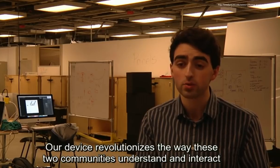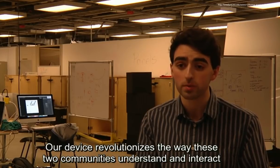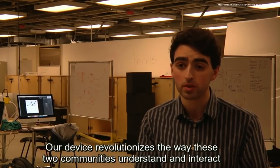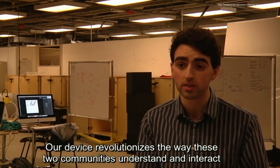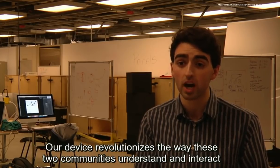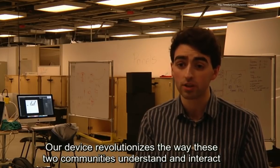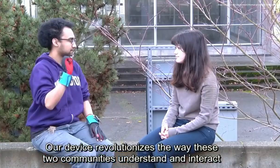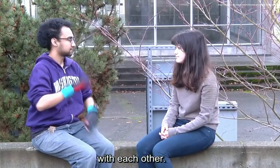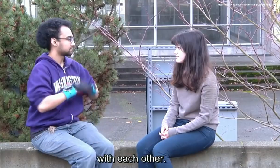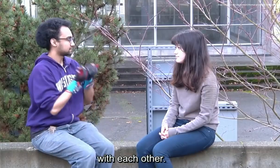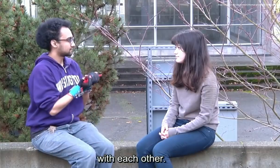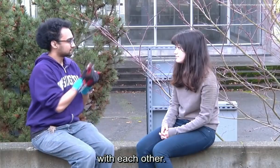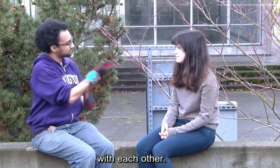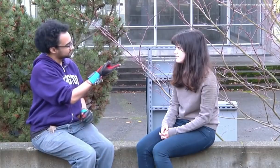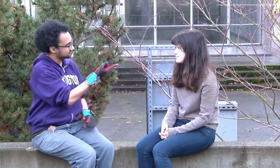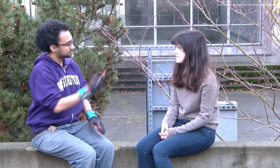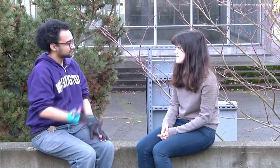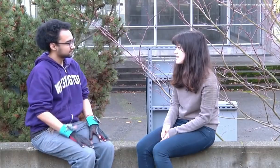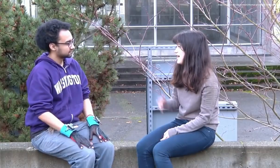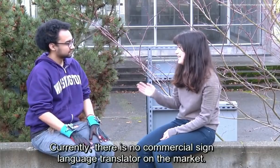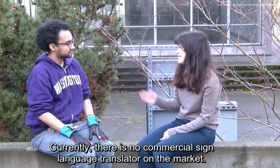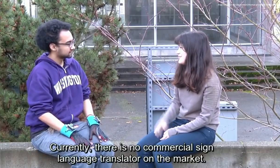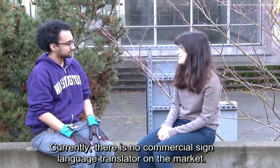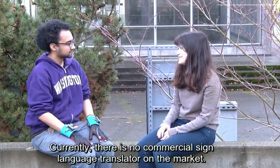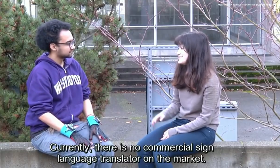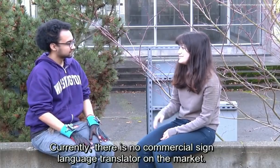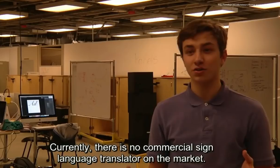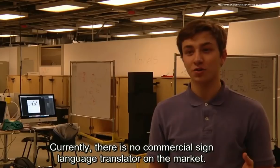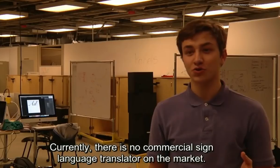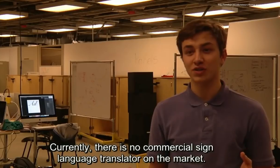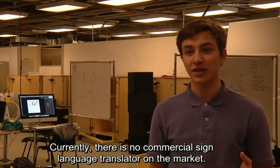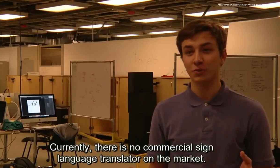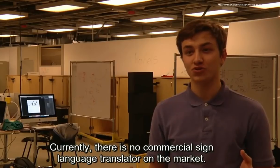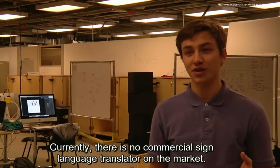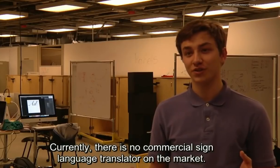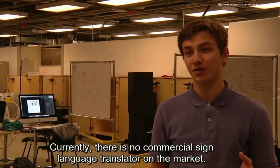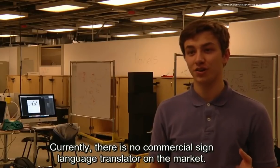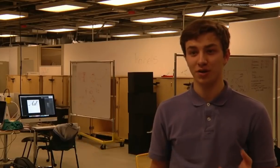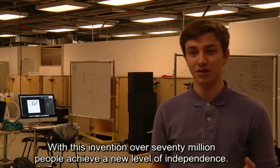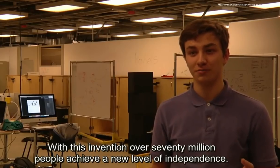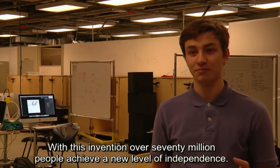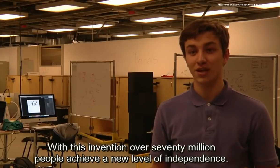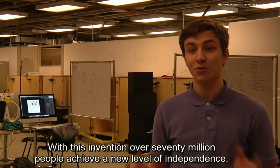communities understand and interact with each other currently there is no commercial sign language translator on the market with